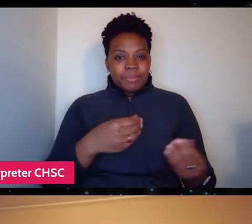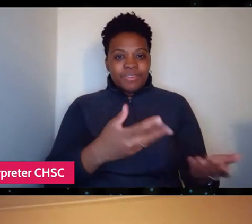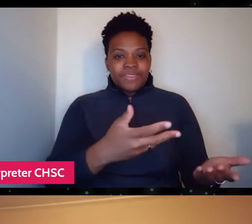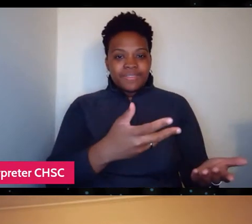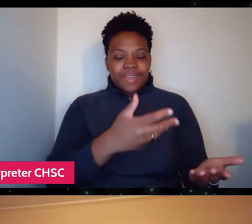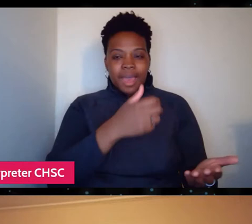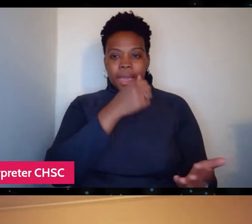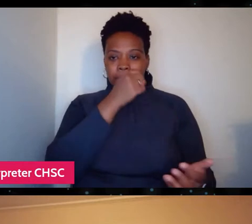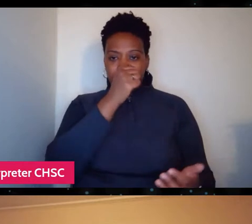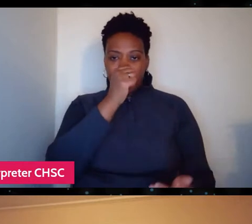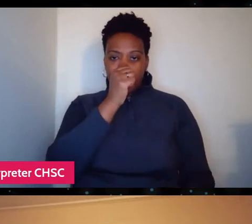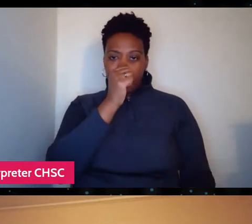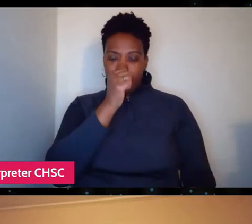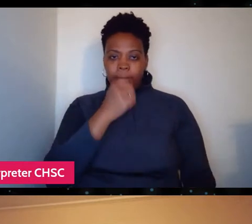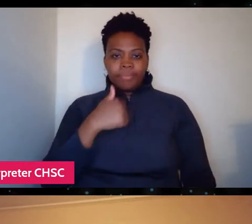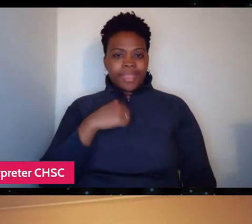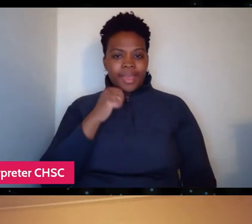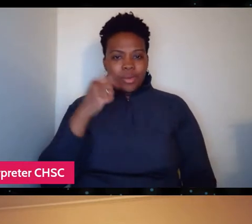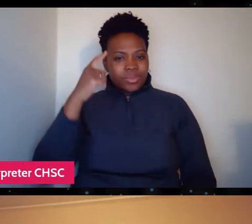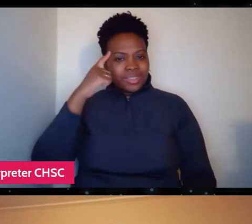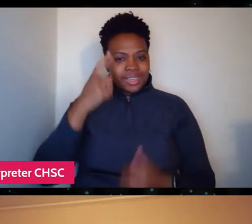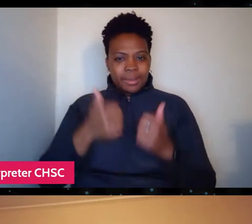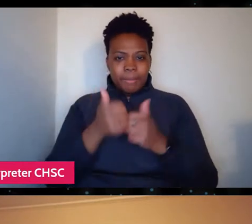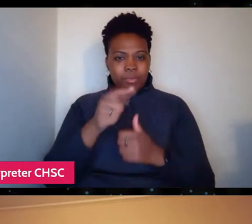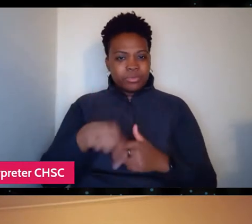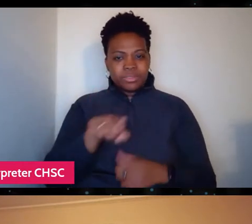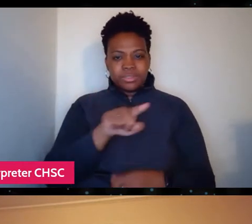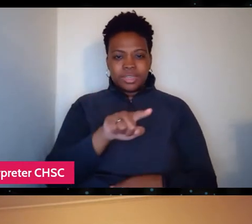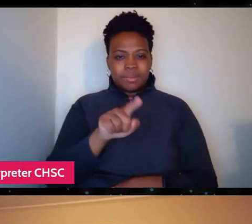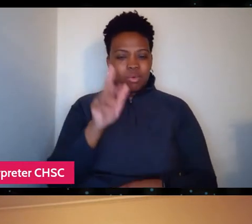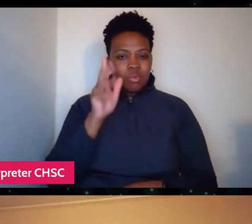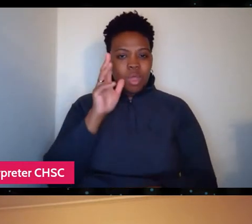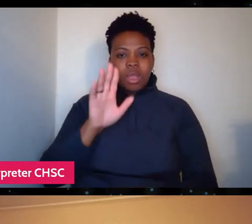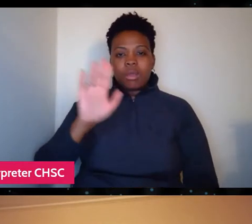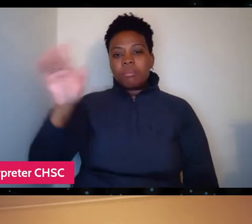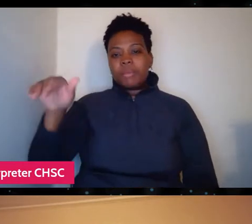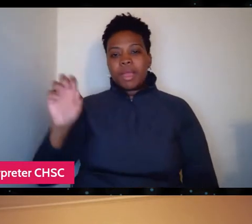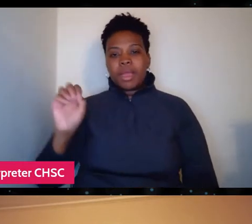I don't think most of them would go home that night